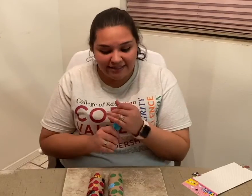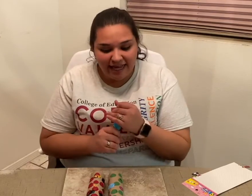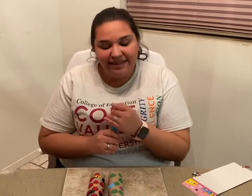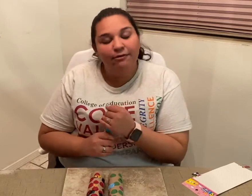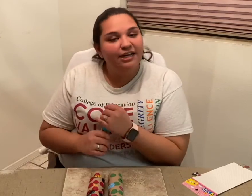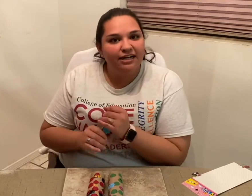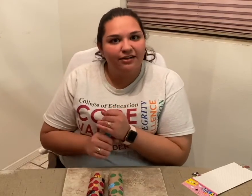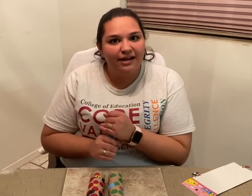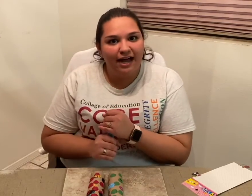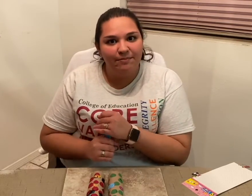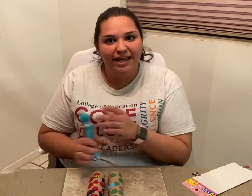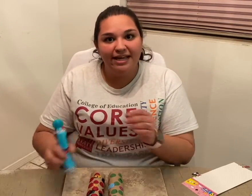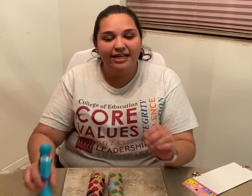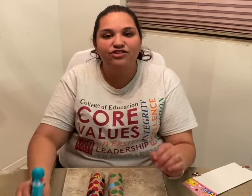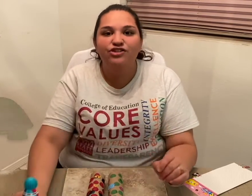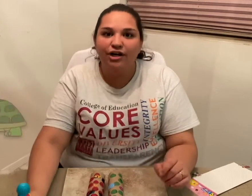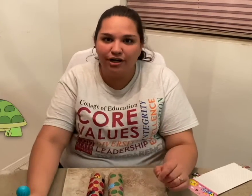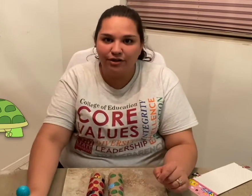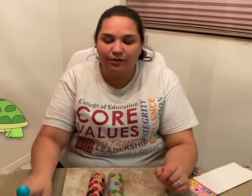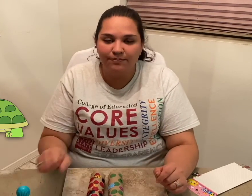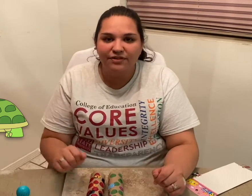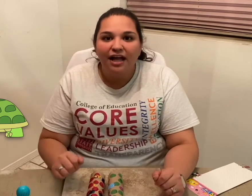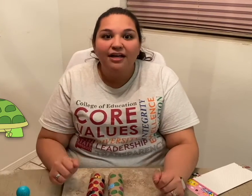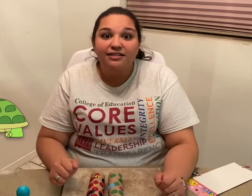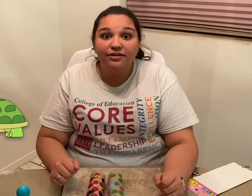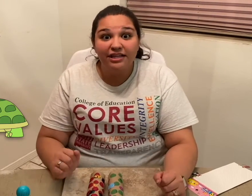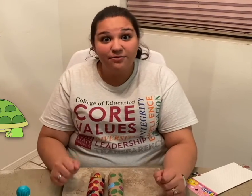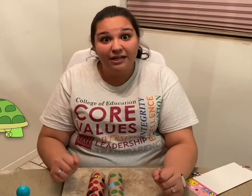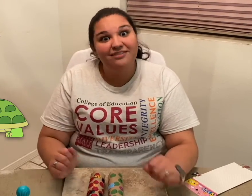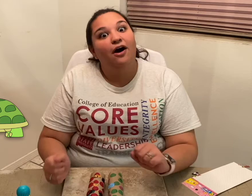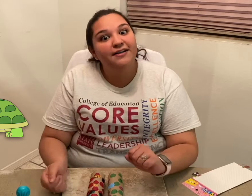sign that we're going to learn how to make is "turtle". So, this one is also